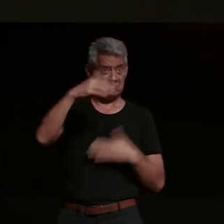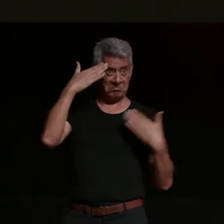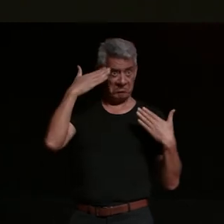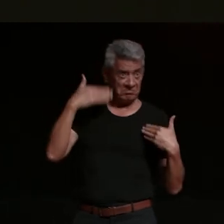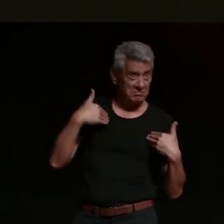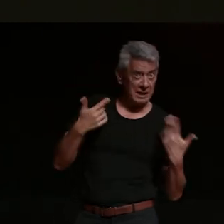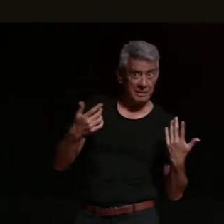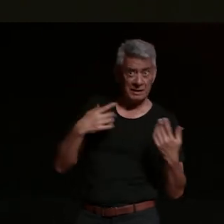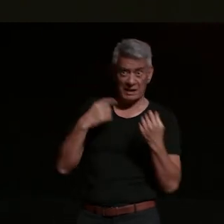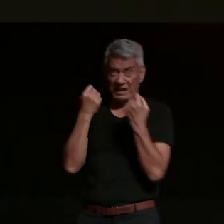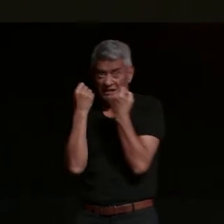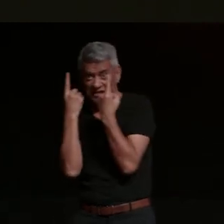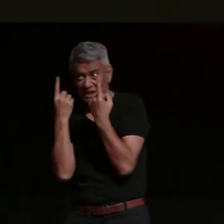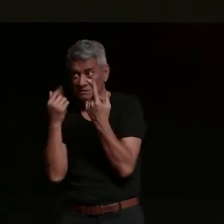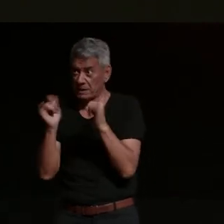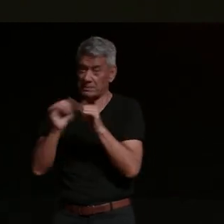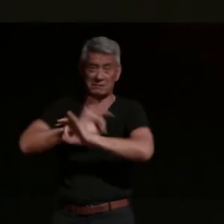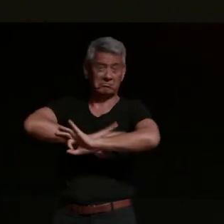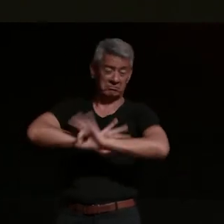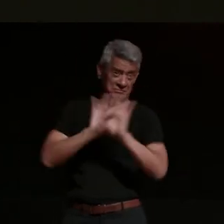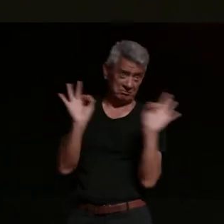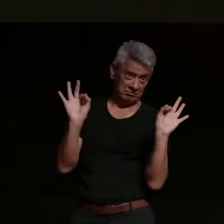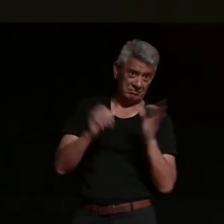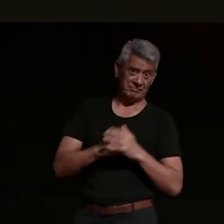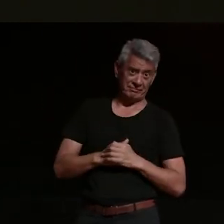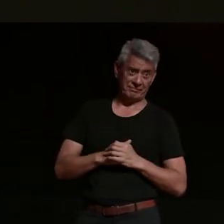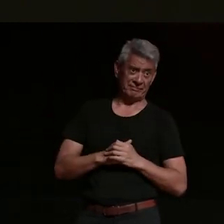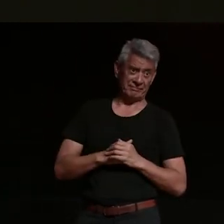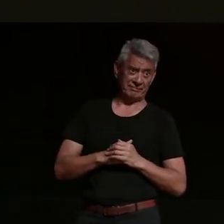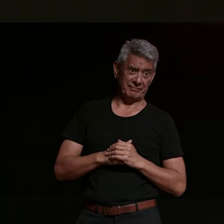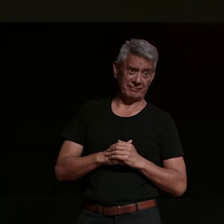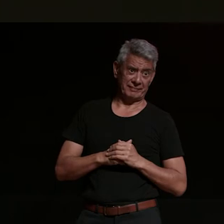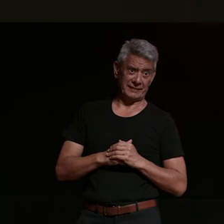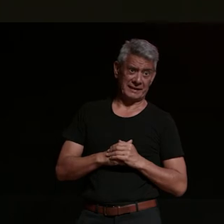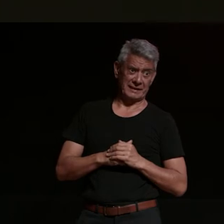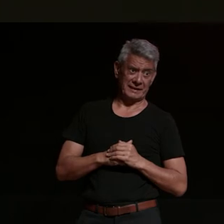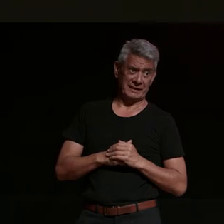get and everyone else probably gets as well um you know the togetherness that i think bikes have